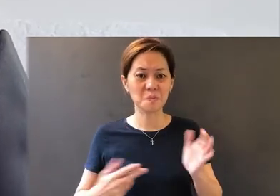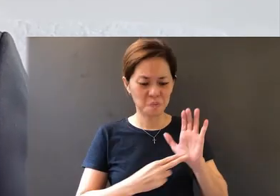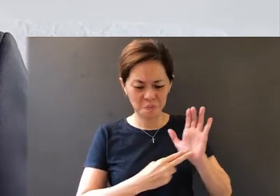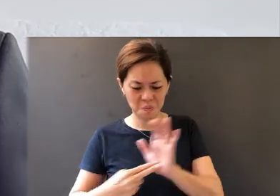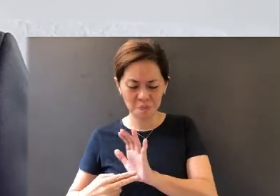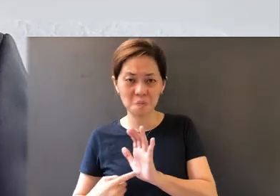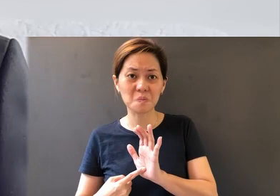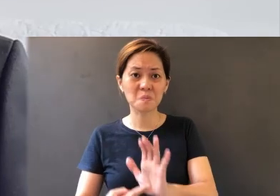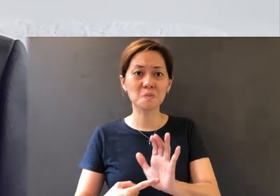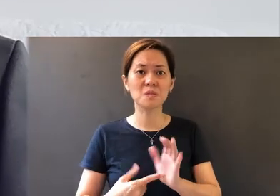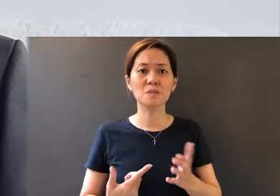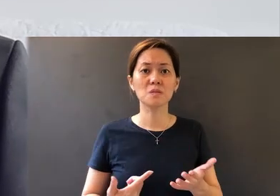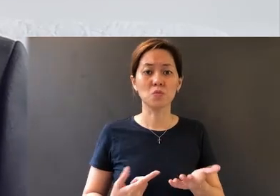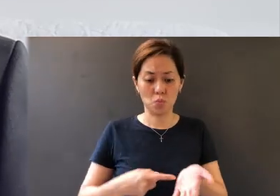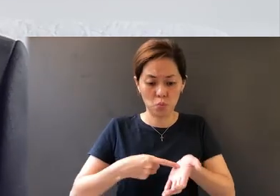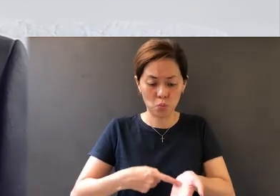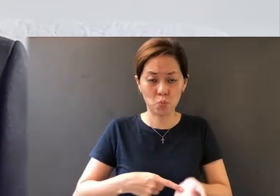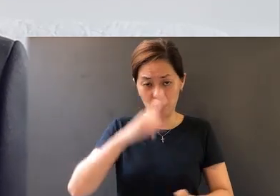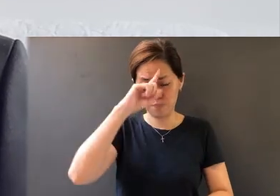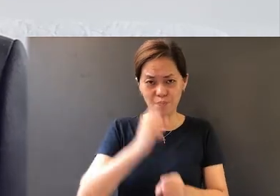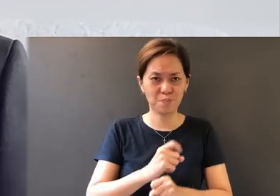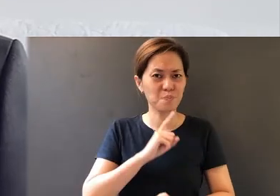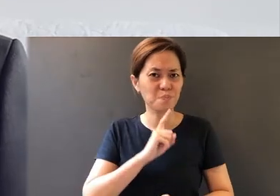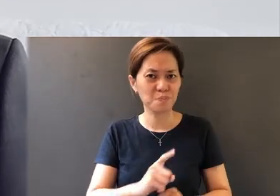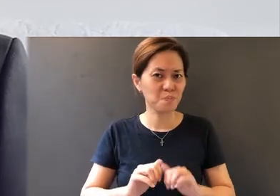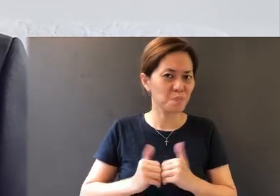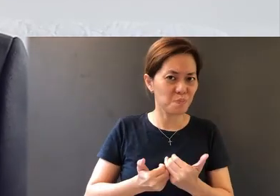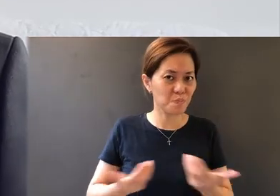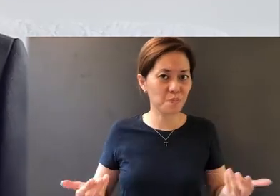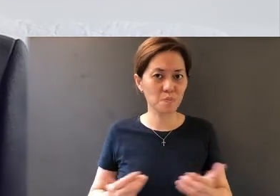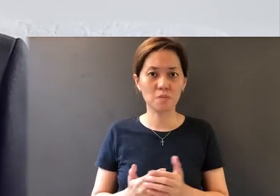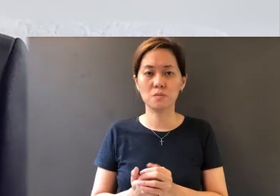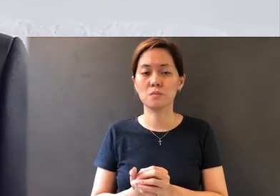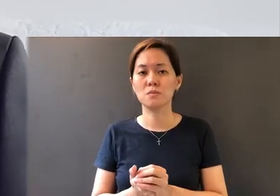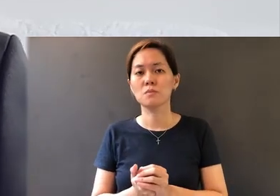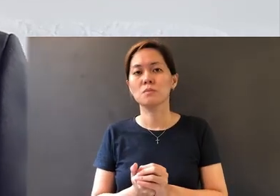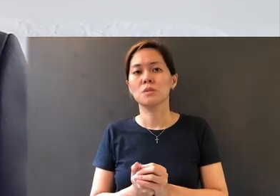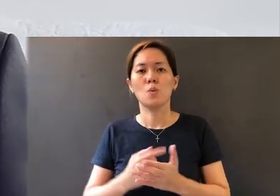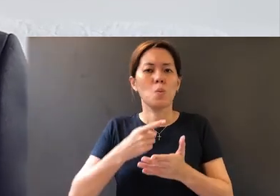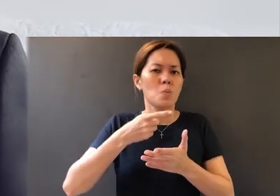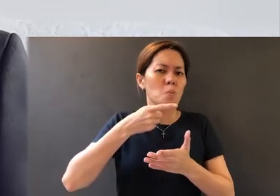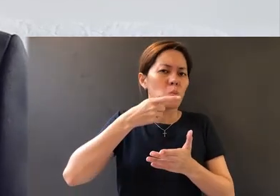prove to us that our faith is real? One: